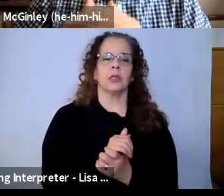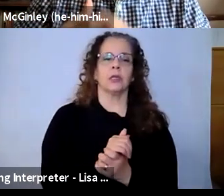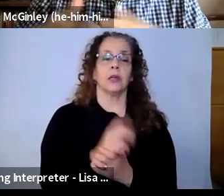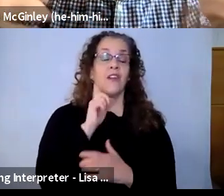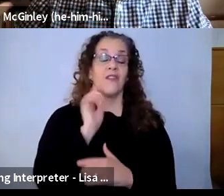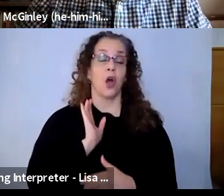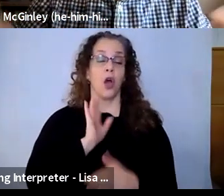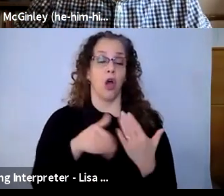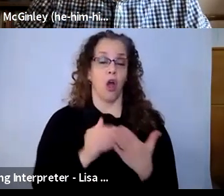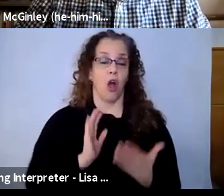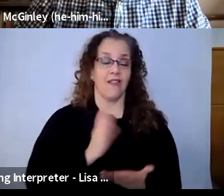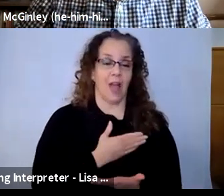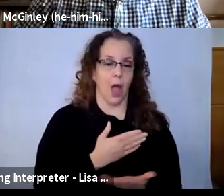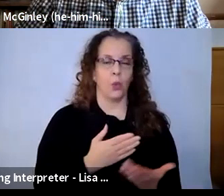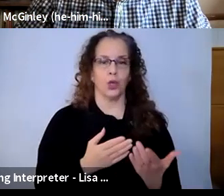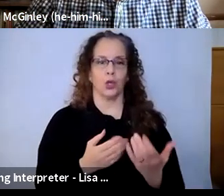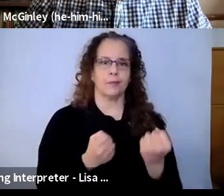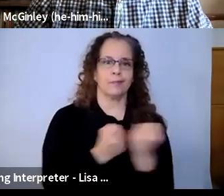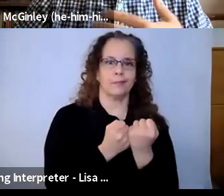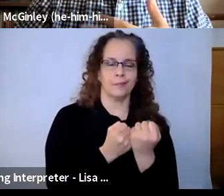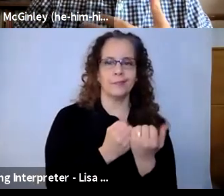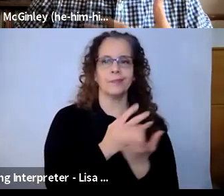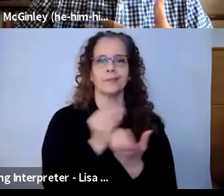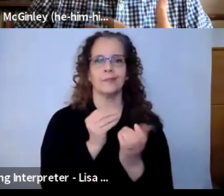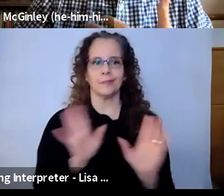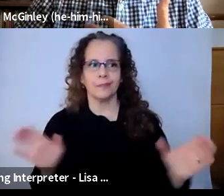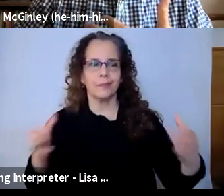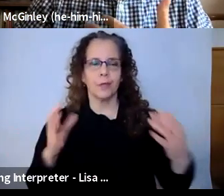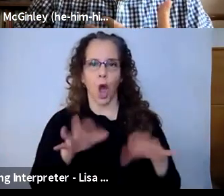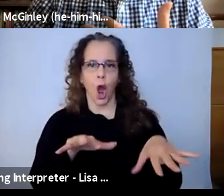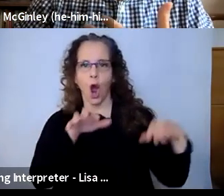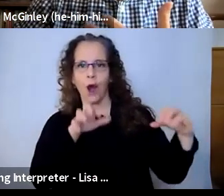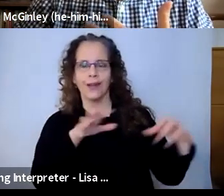providing wraparound engagement for those. And we partnered with